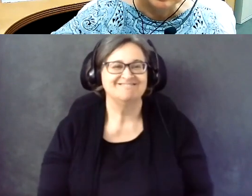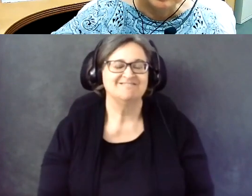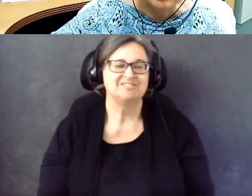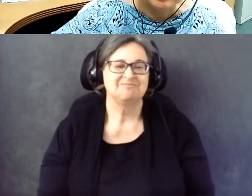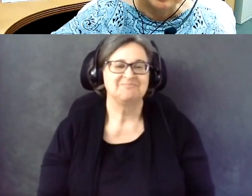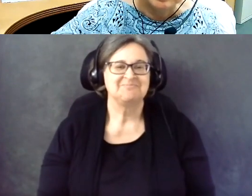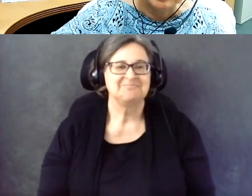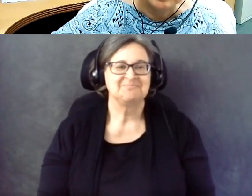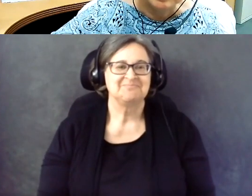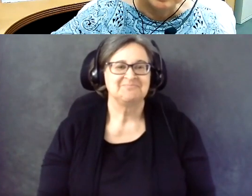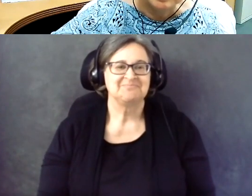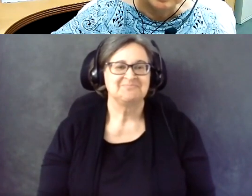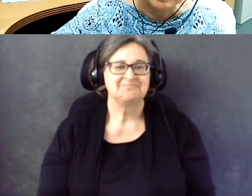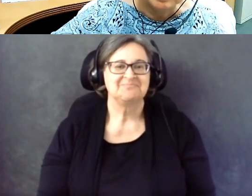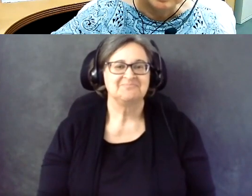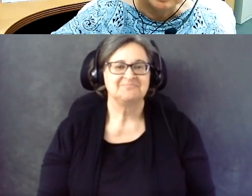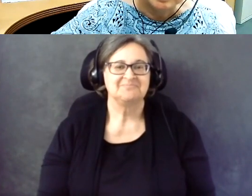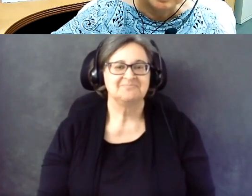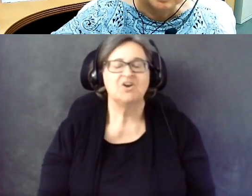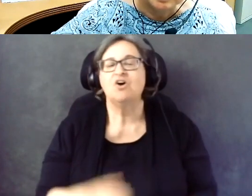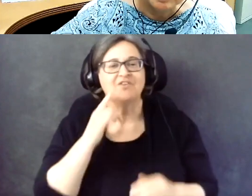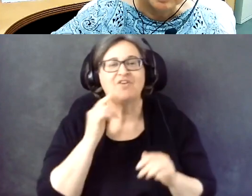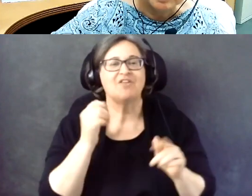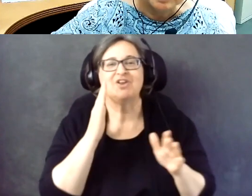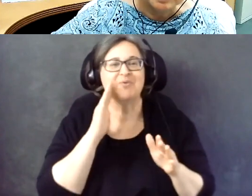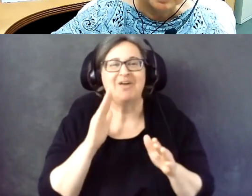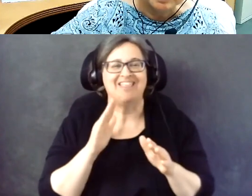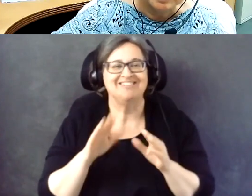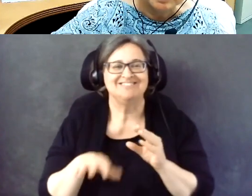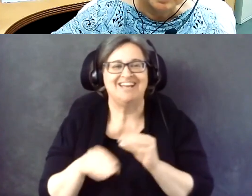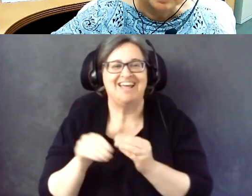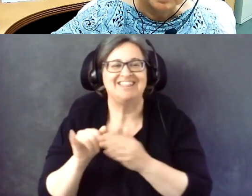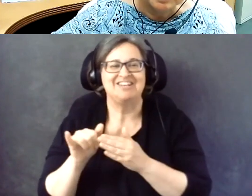That's for everyone. We'll put that in the chat box actually.